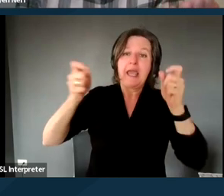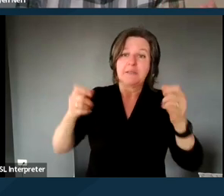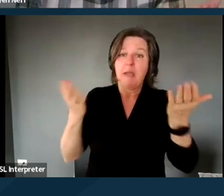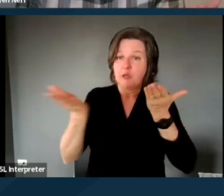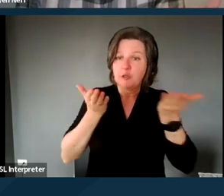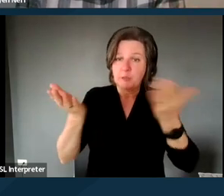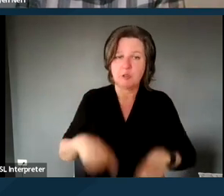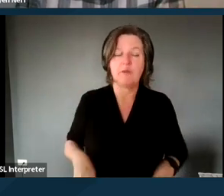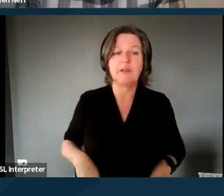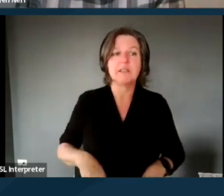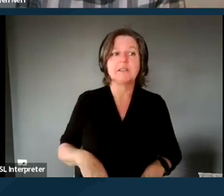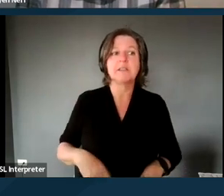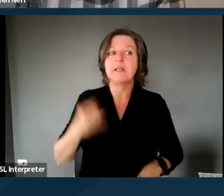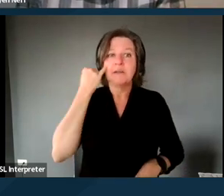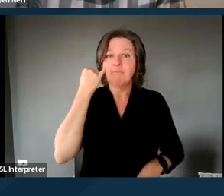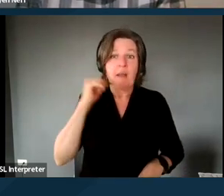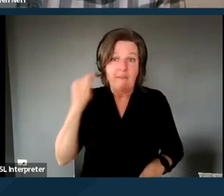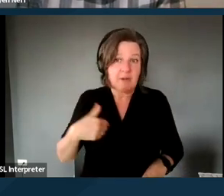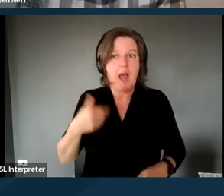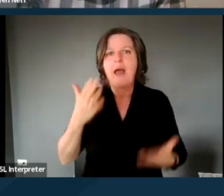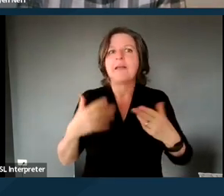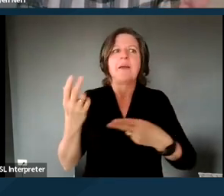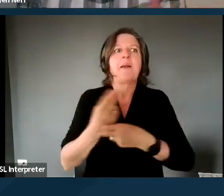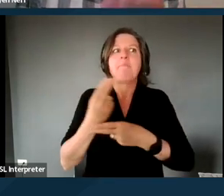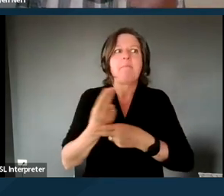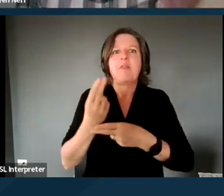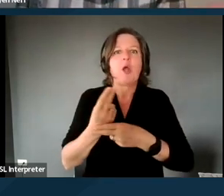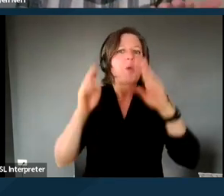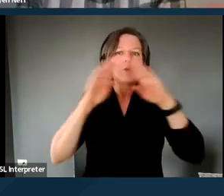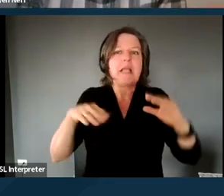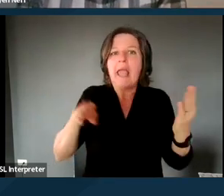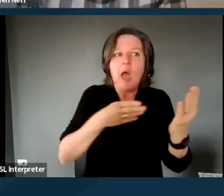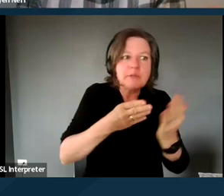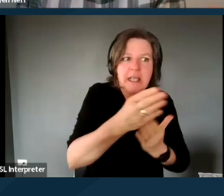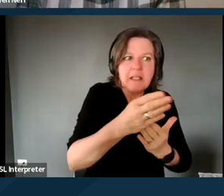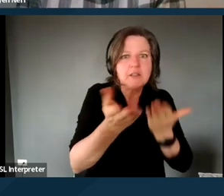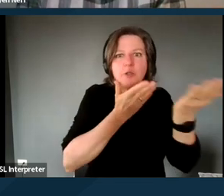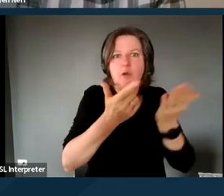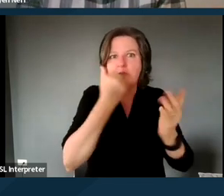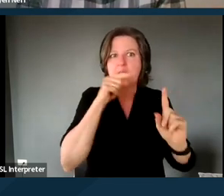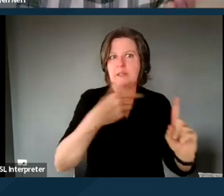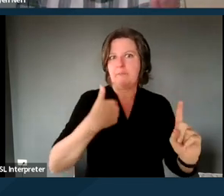and that might be why they're using some of these housing navigation services, you can also request that as a reasonable accommodation,